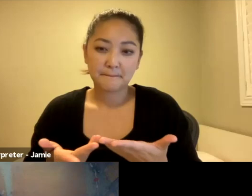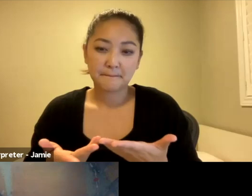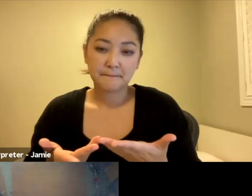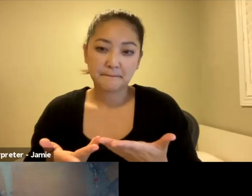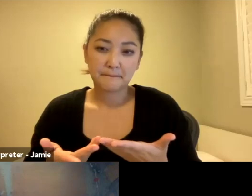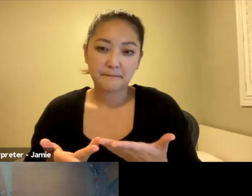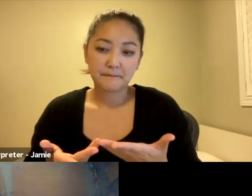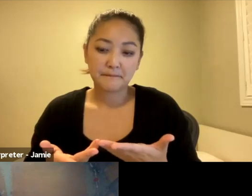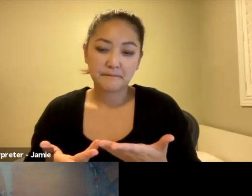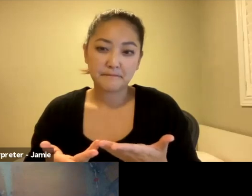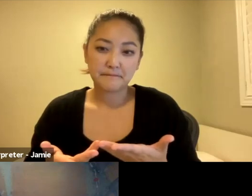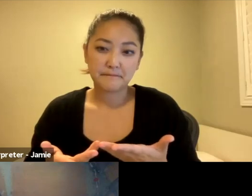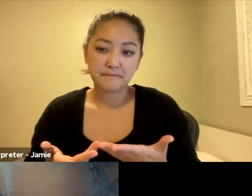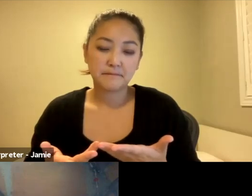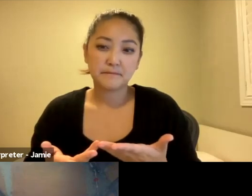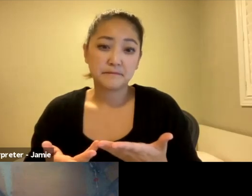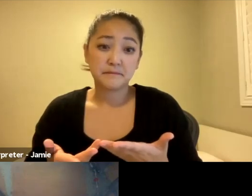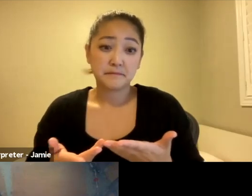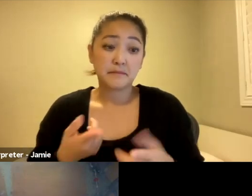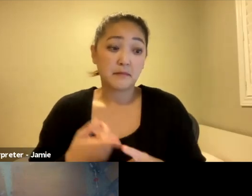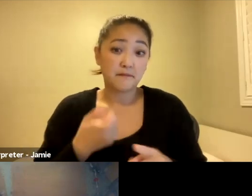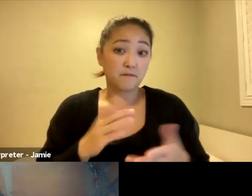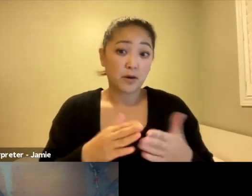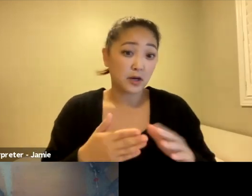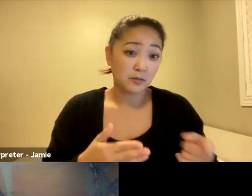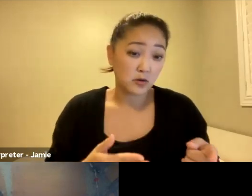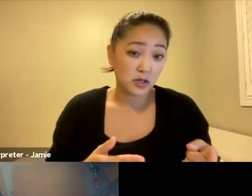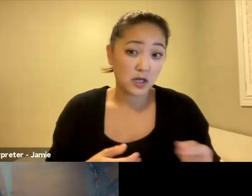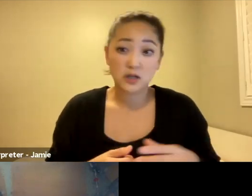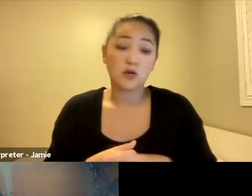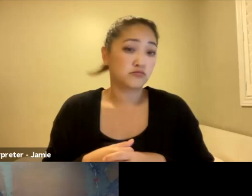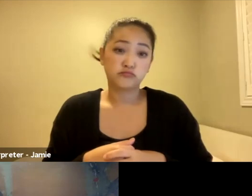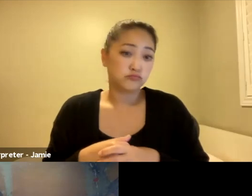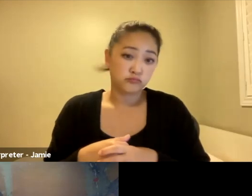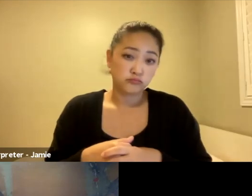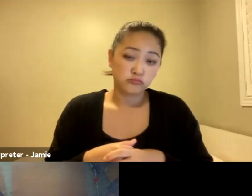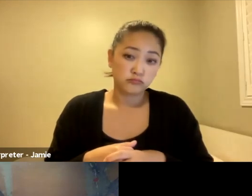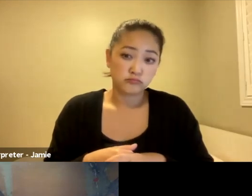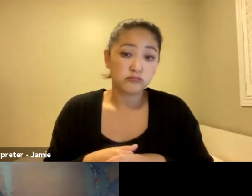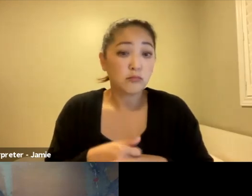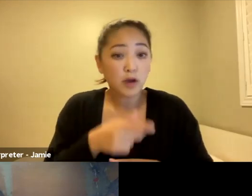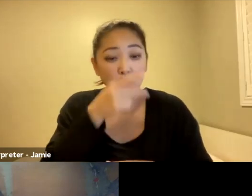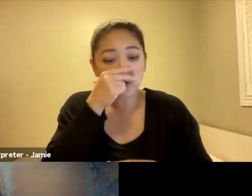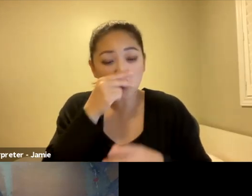I'm not from the community. I'm not Achuar. I'm very close to these friends. I think this film only